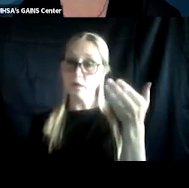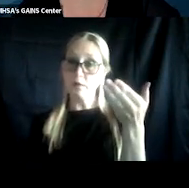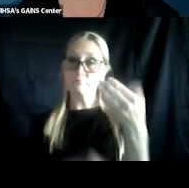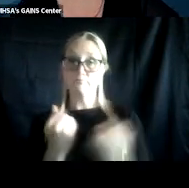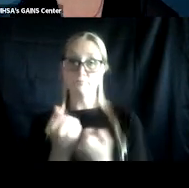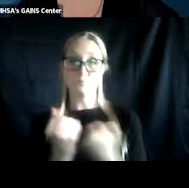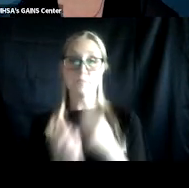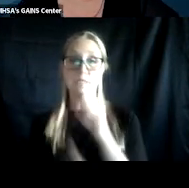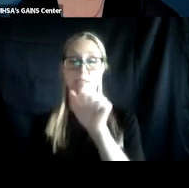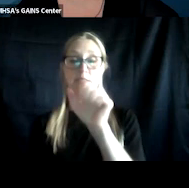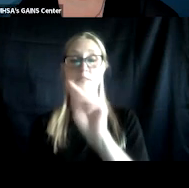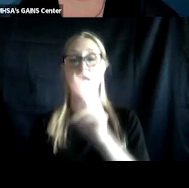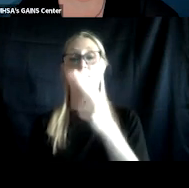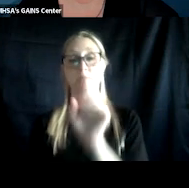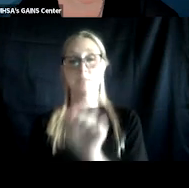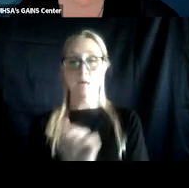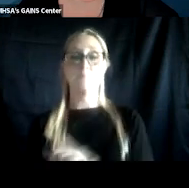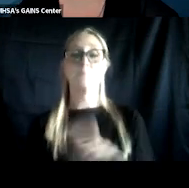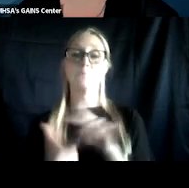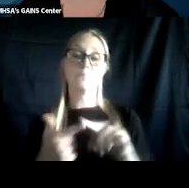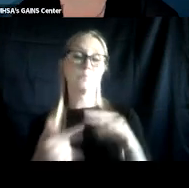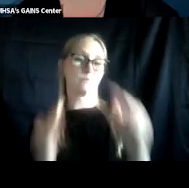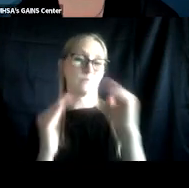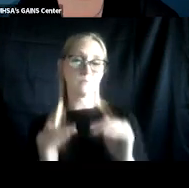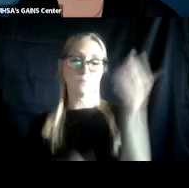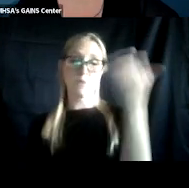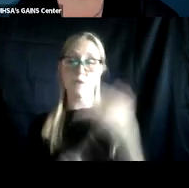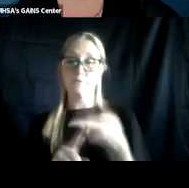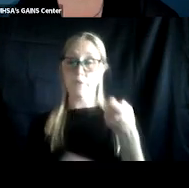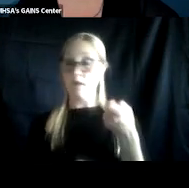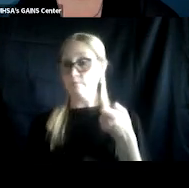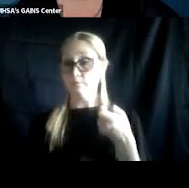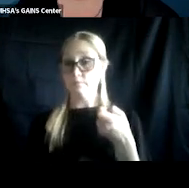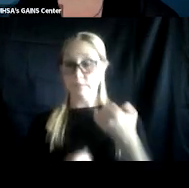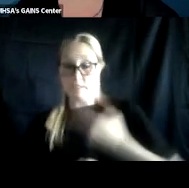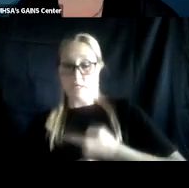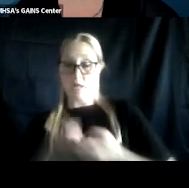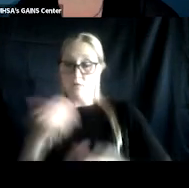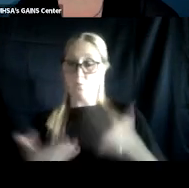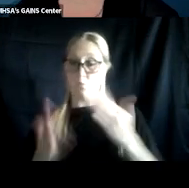He'll be followed by a presentation from today's speakers. But now I'd like to turn it over to Jon Berg,